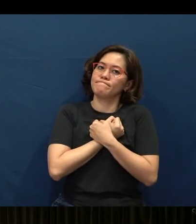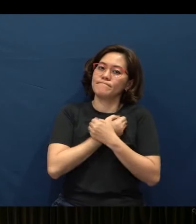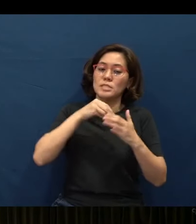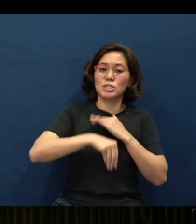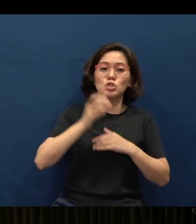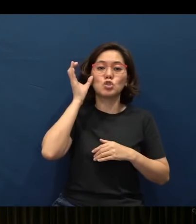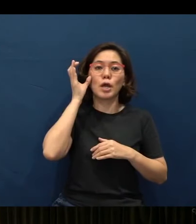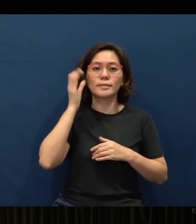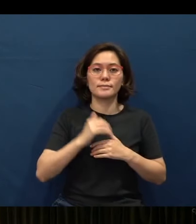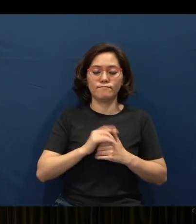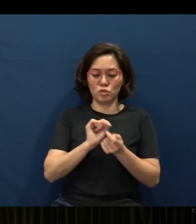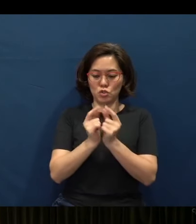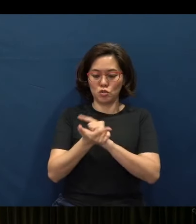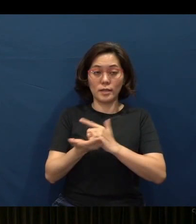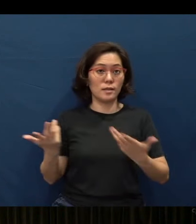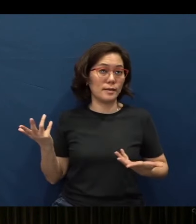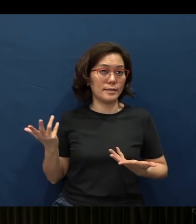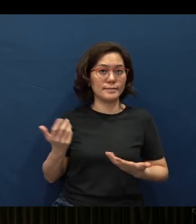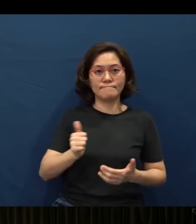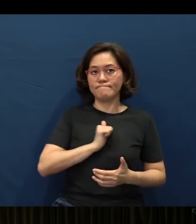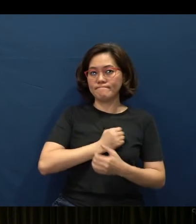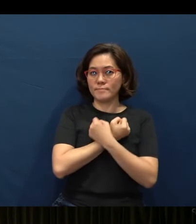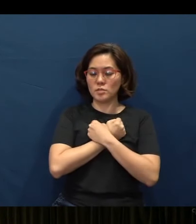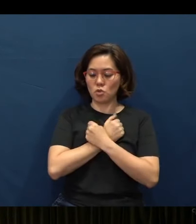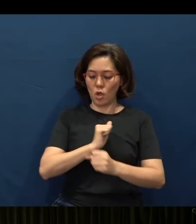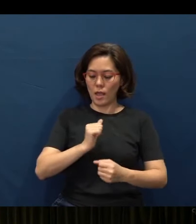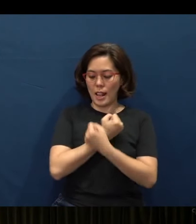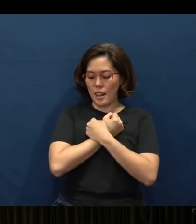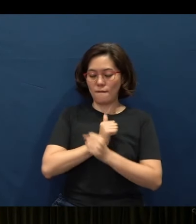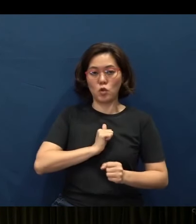which translated means self-love’, or ‘loving yourself’,